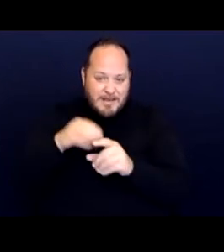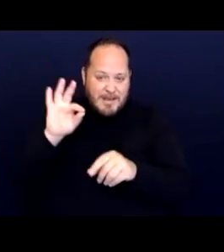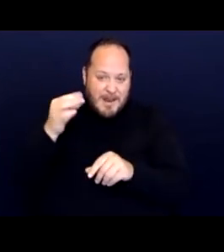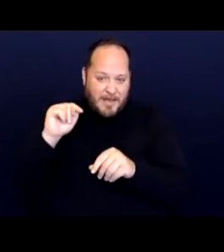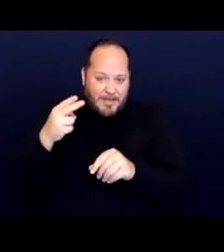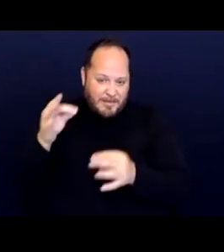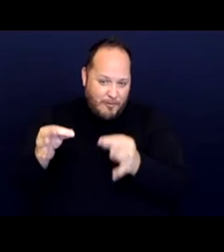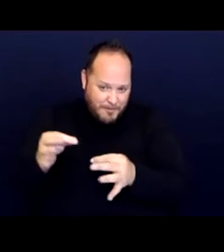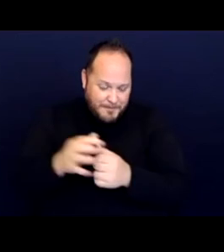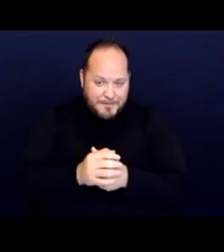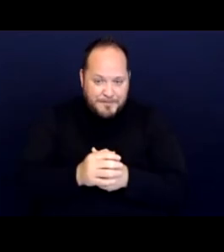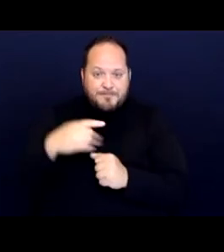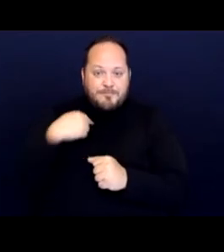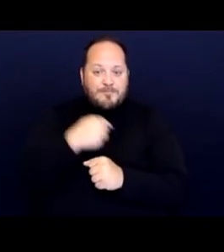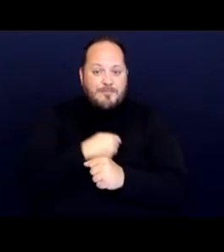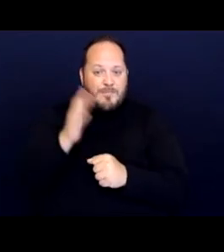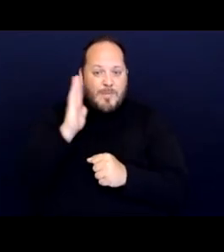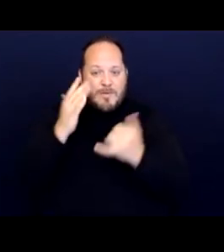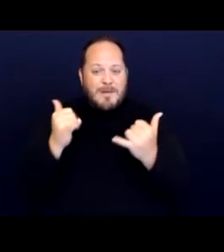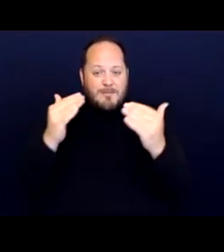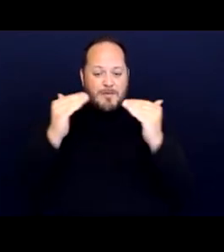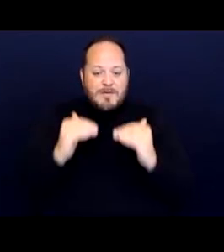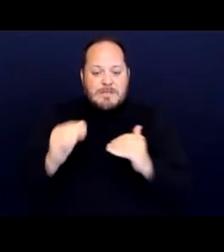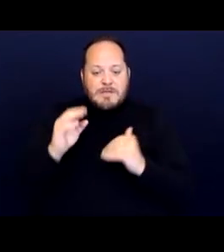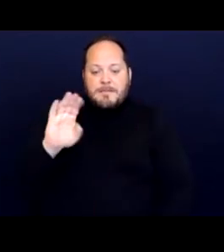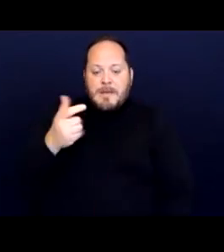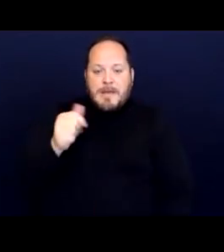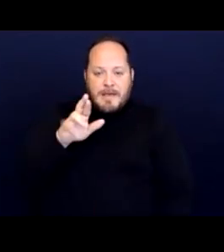And so we're gonna move on to McGarry v. City of Portland.